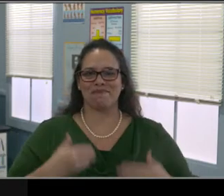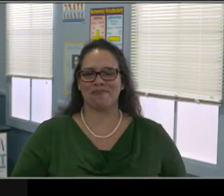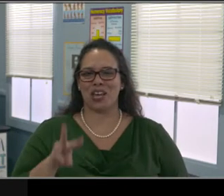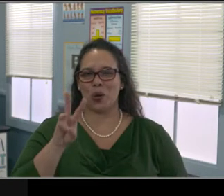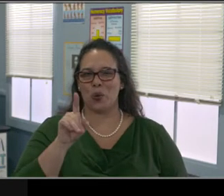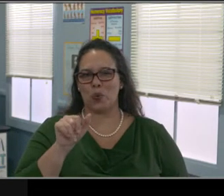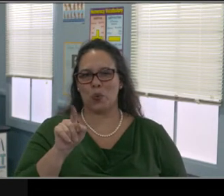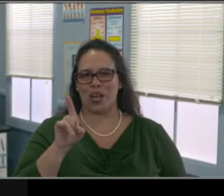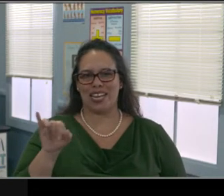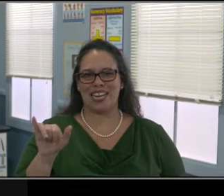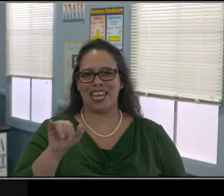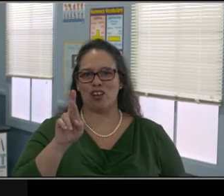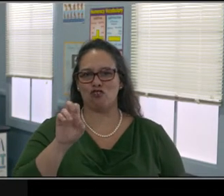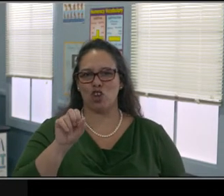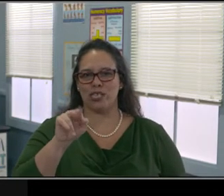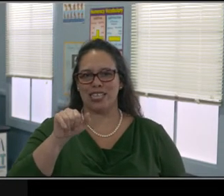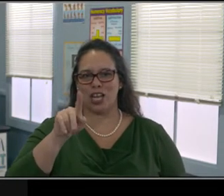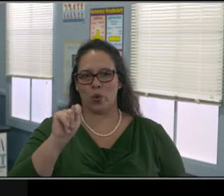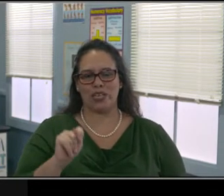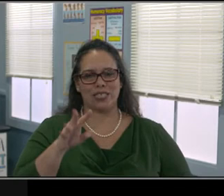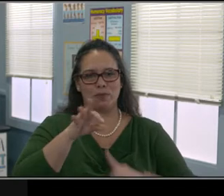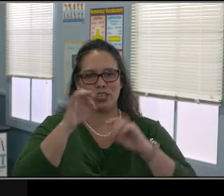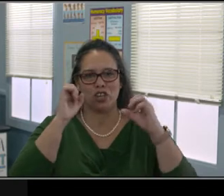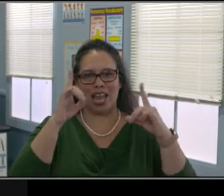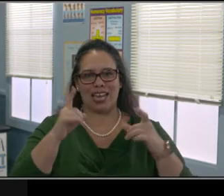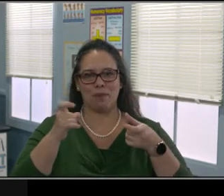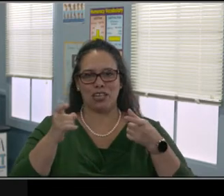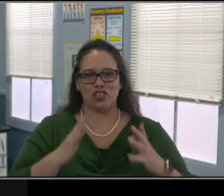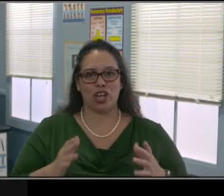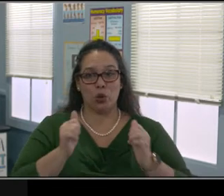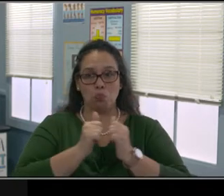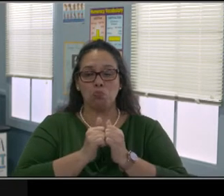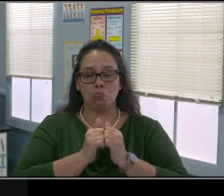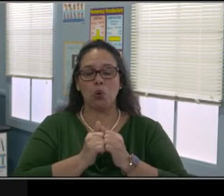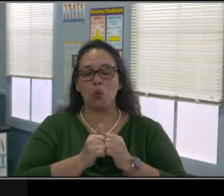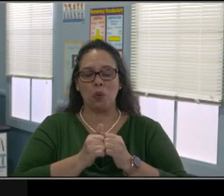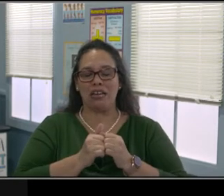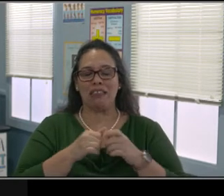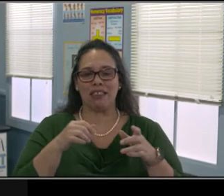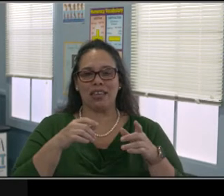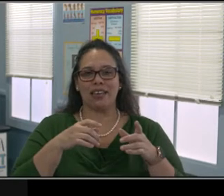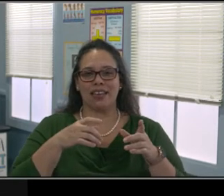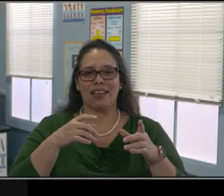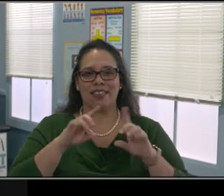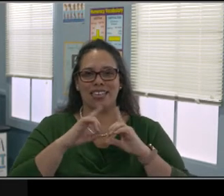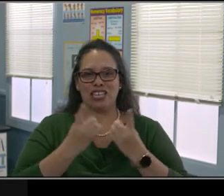So let's start with an overview of what is a Distance Learning Plan.